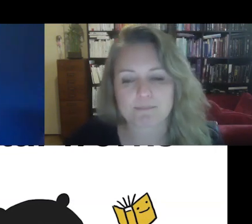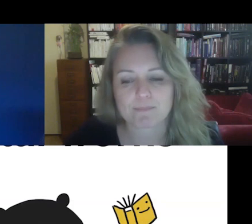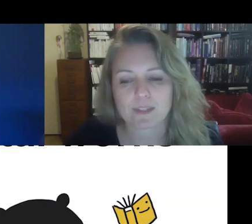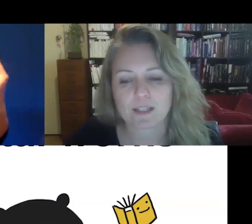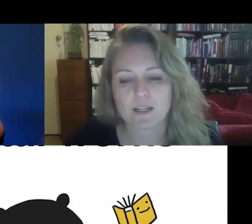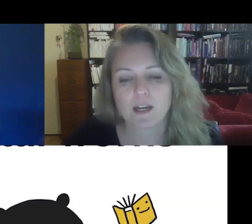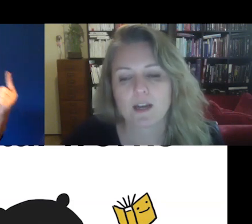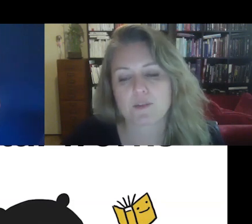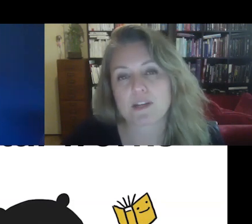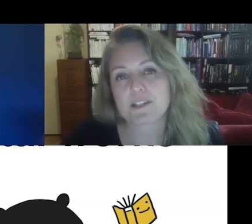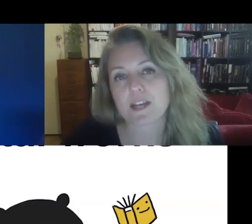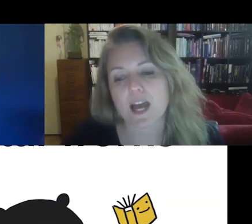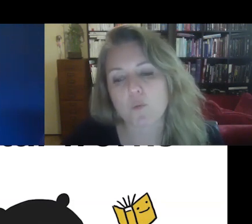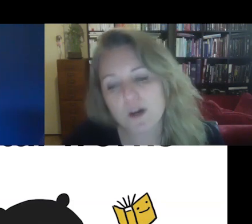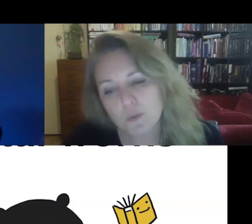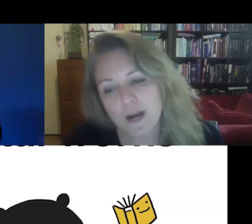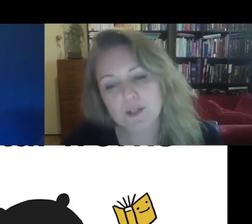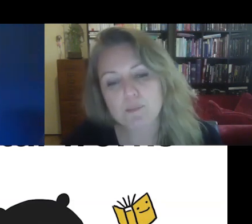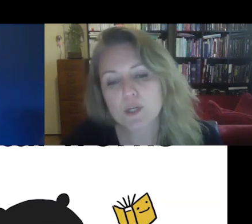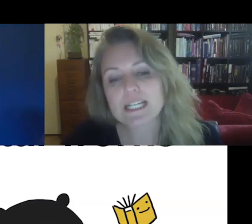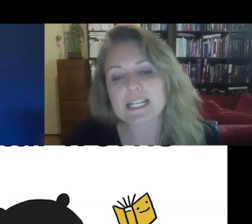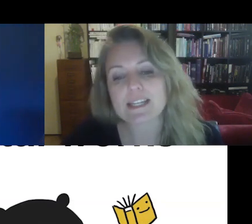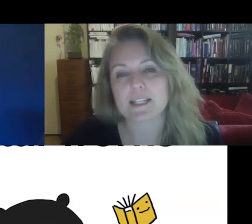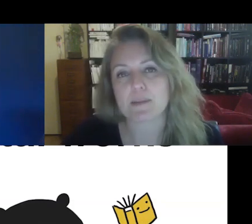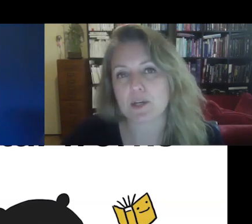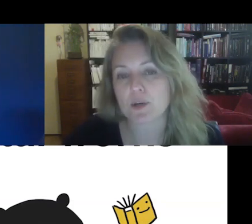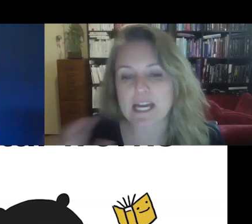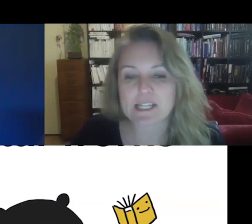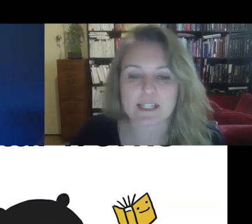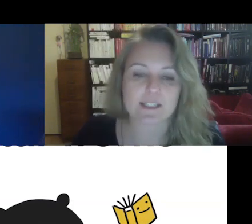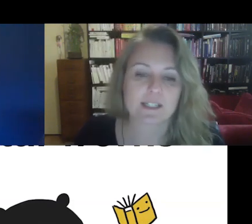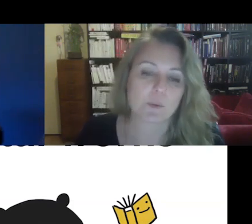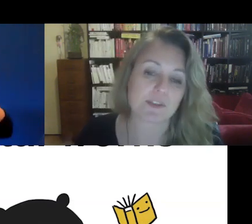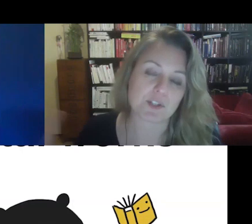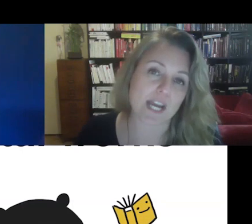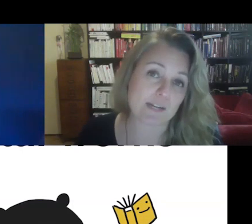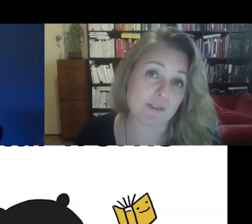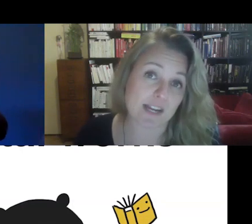There is a worldwide community that has been created with this shared event.